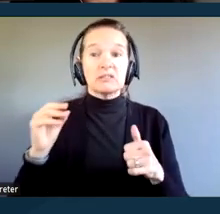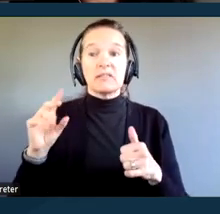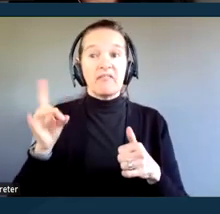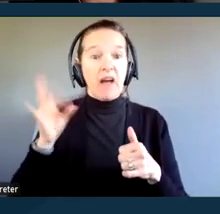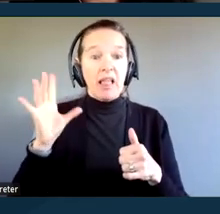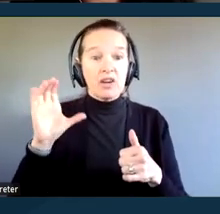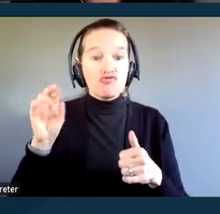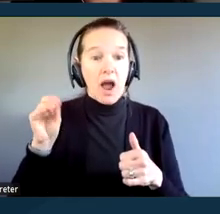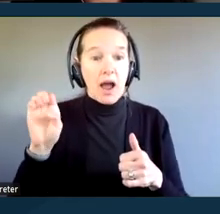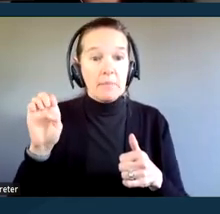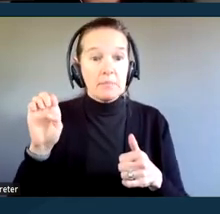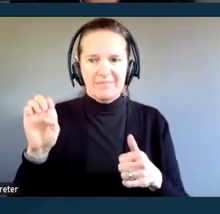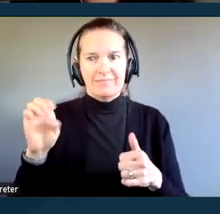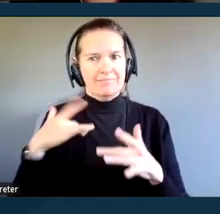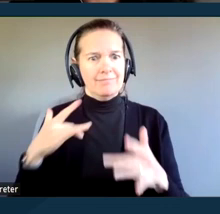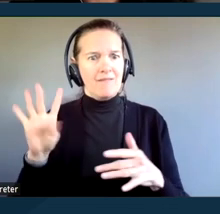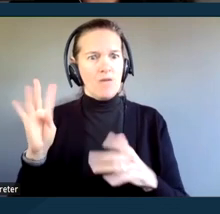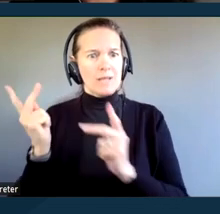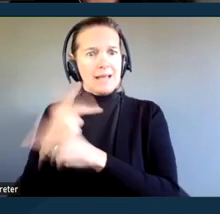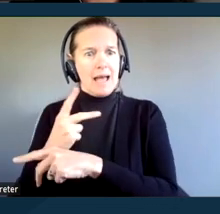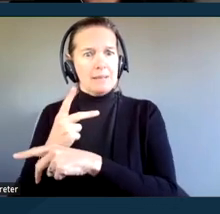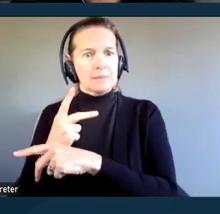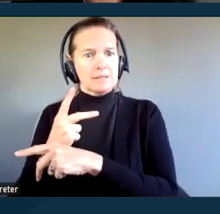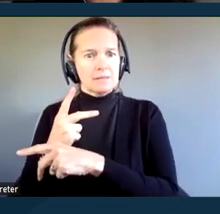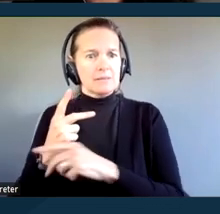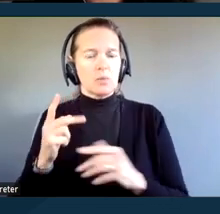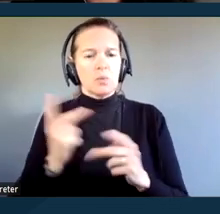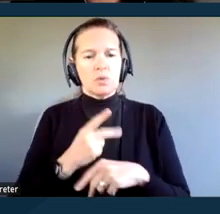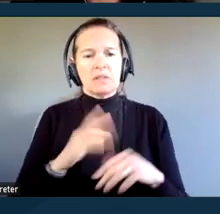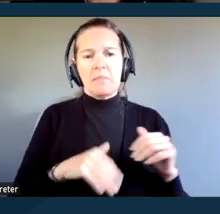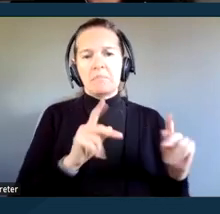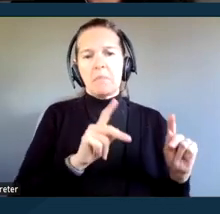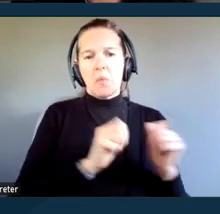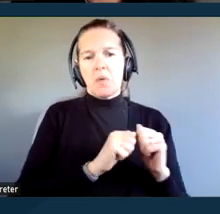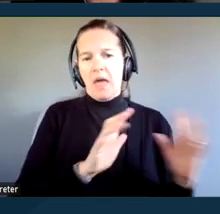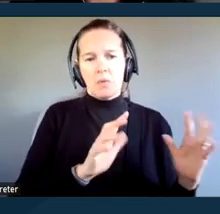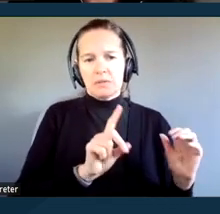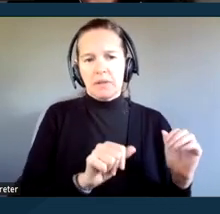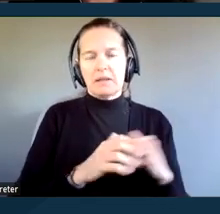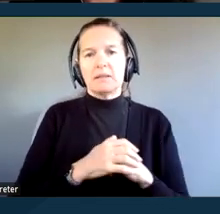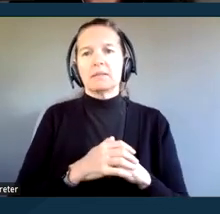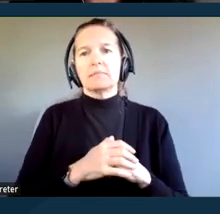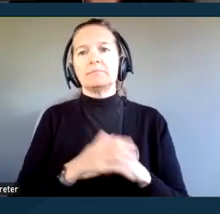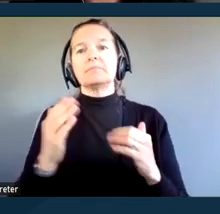to be four times the rate for people without disabilities. And also approximately two in five,